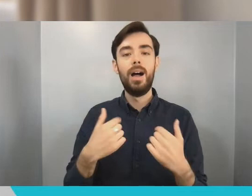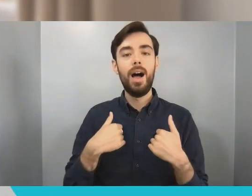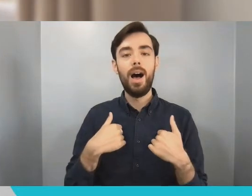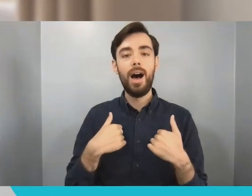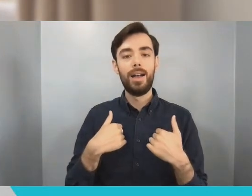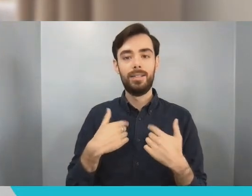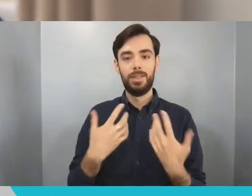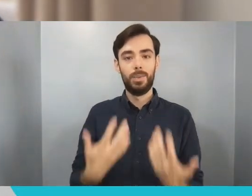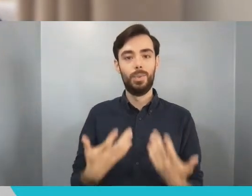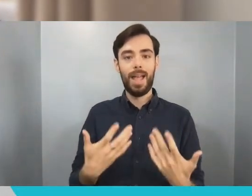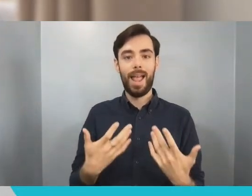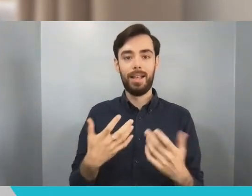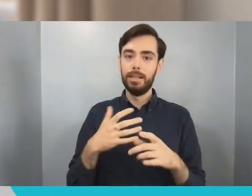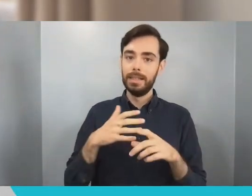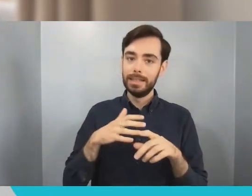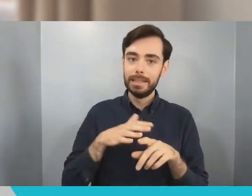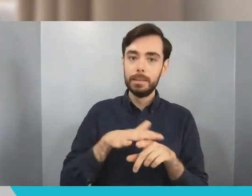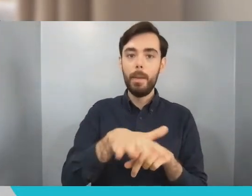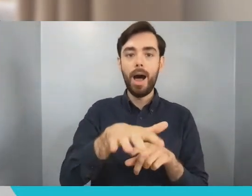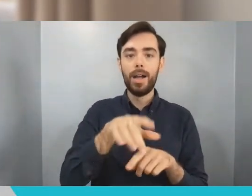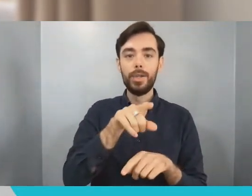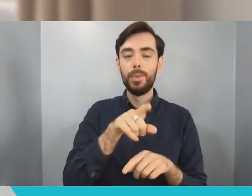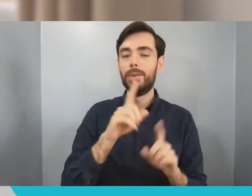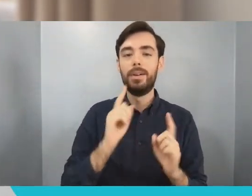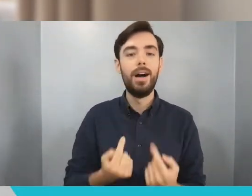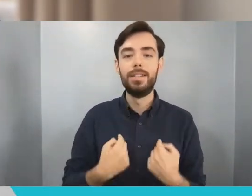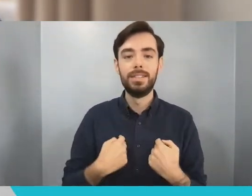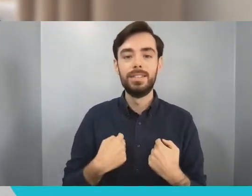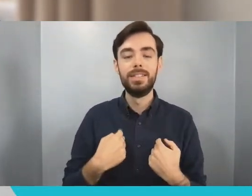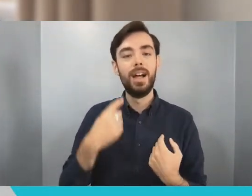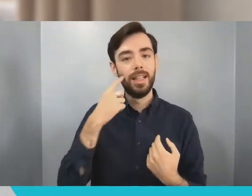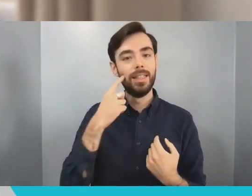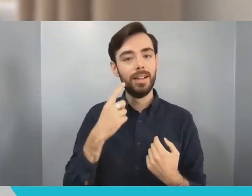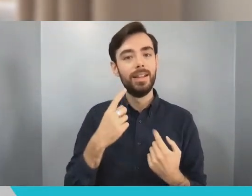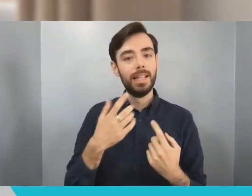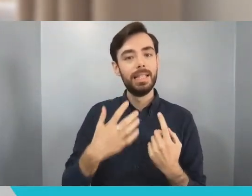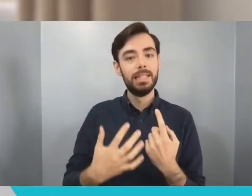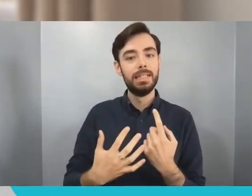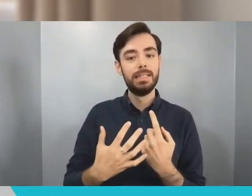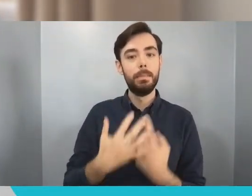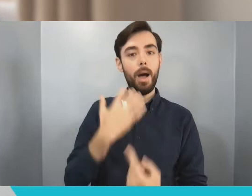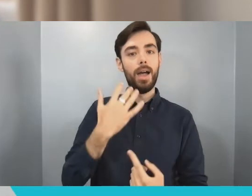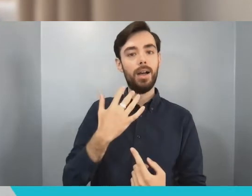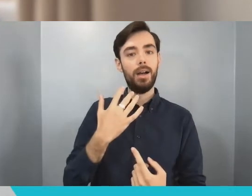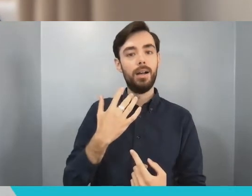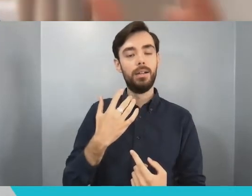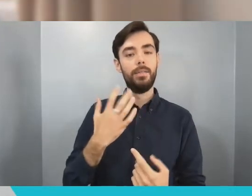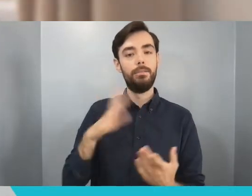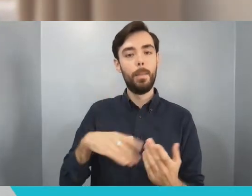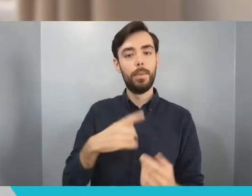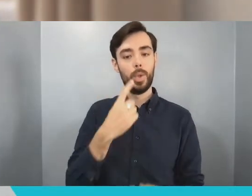finding those different things, finding different perspectives and building that graph in your